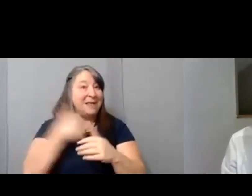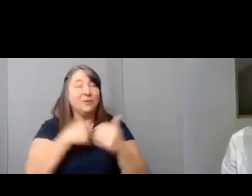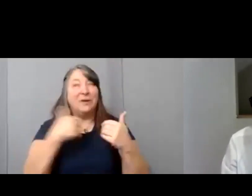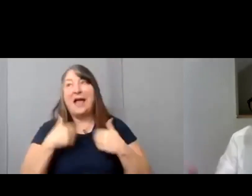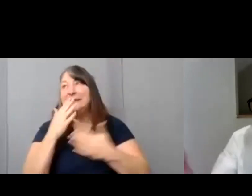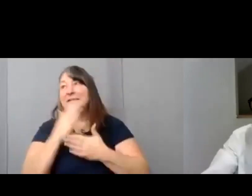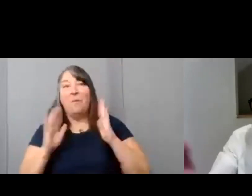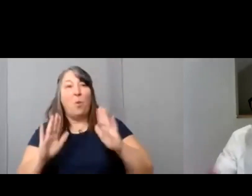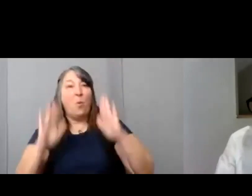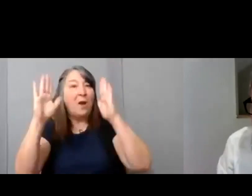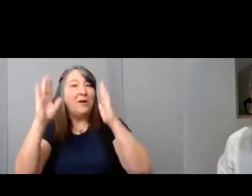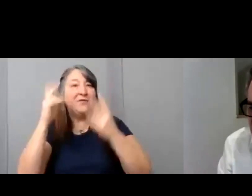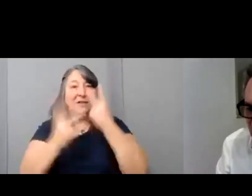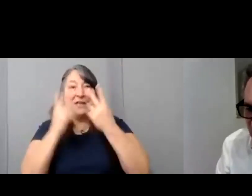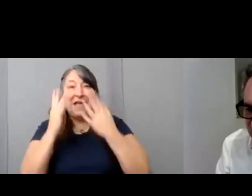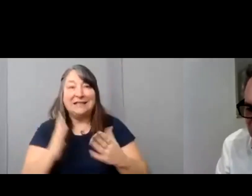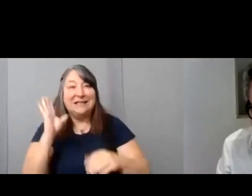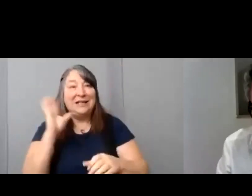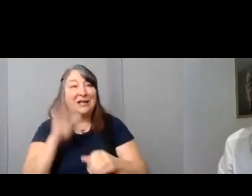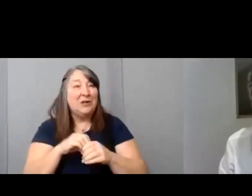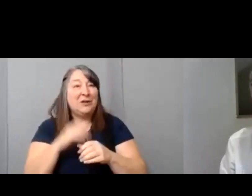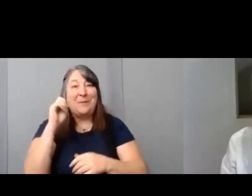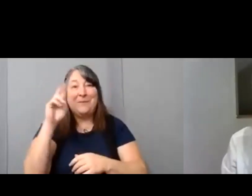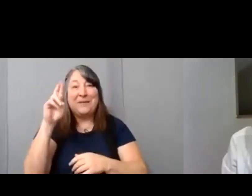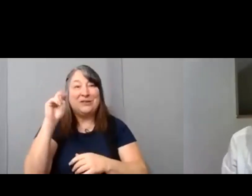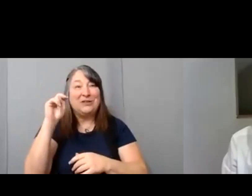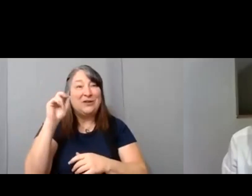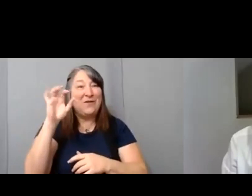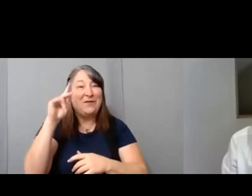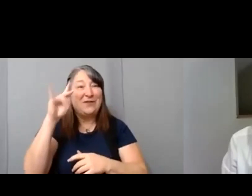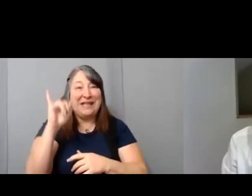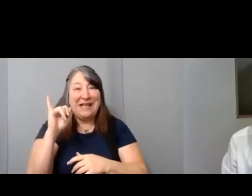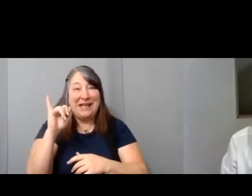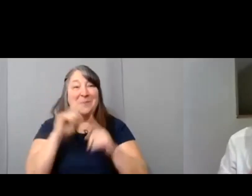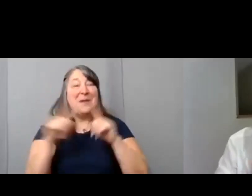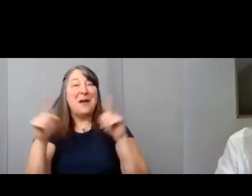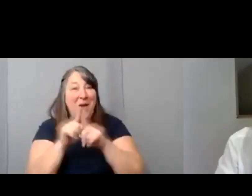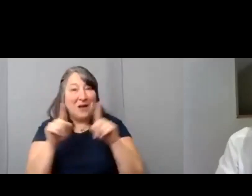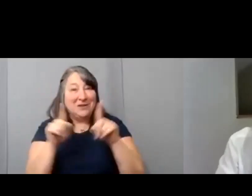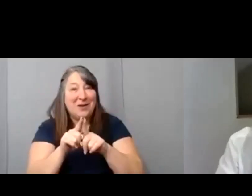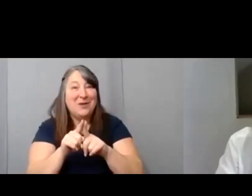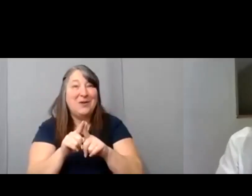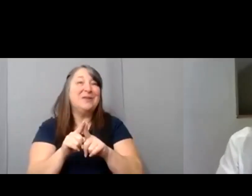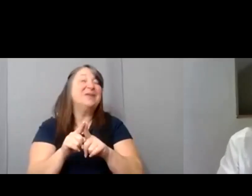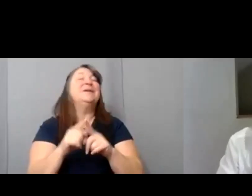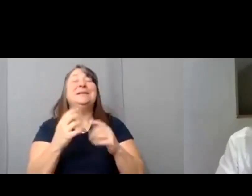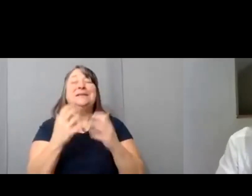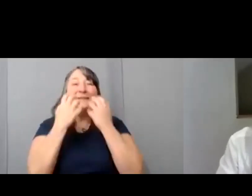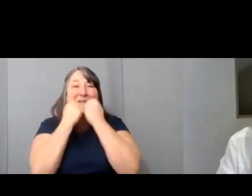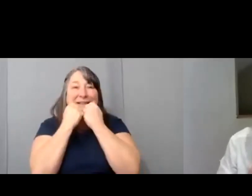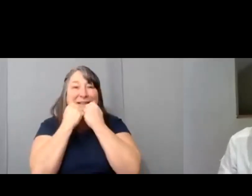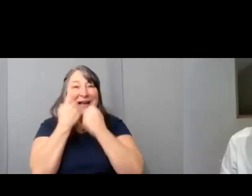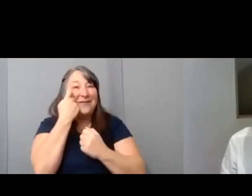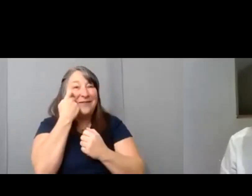guests including Mr. Novicki. But also the the the dear and recently as of late Mary Wilson has been